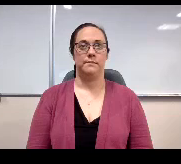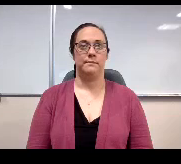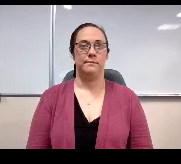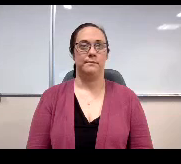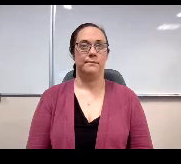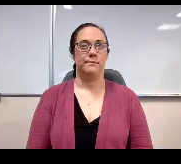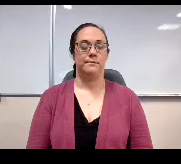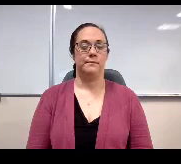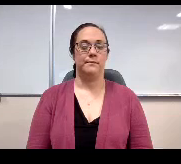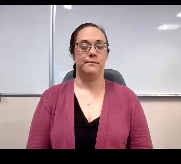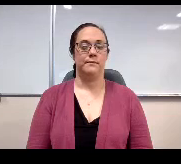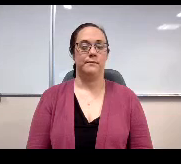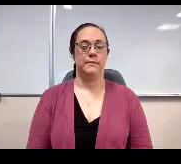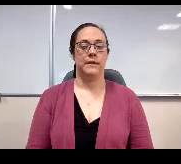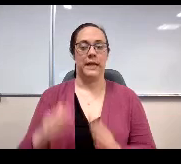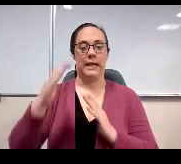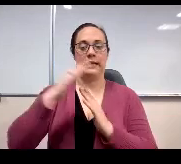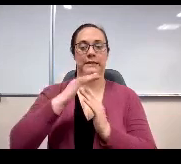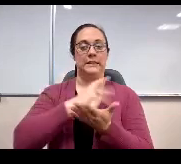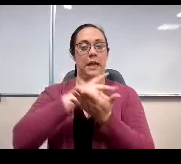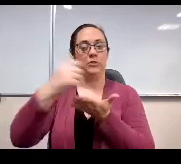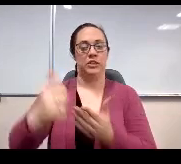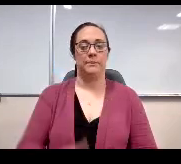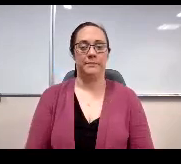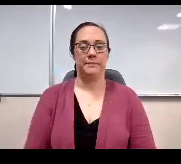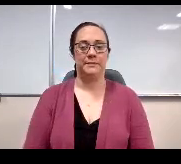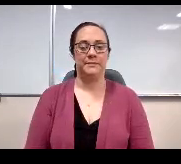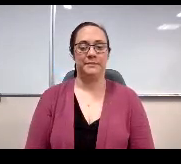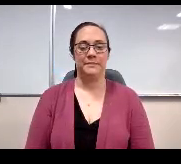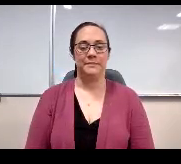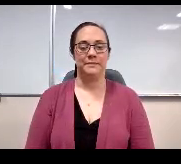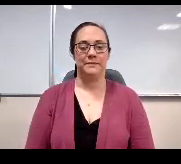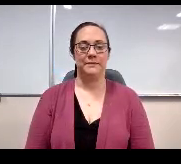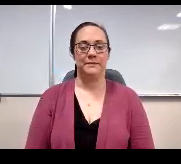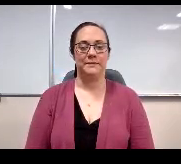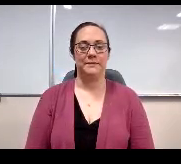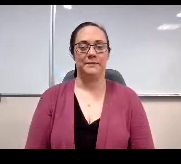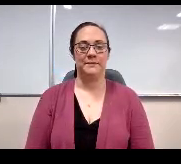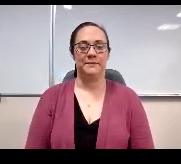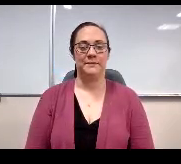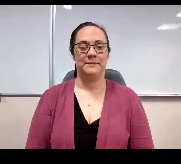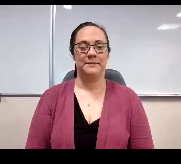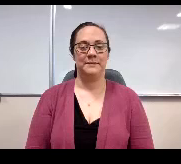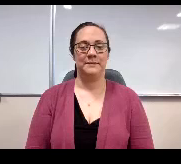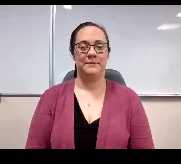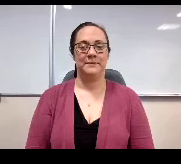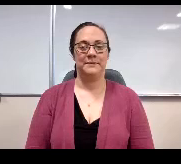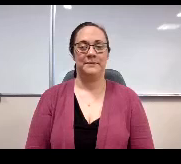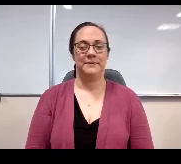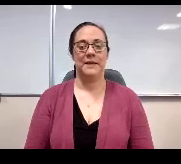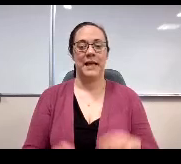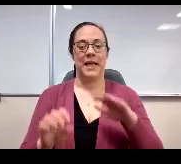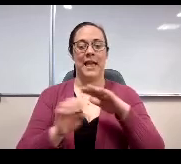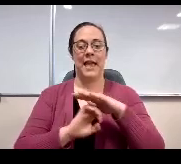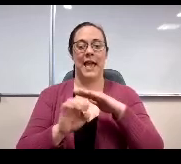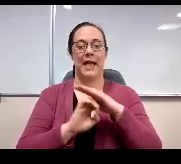Timer's up. They'll never left. Don't you ever shows agreement but the